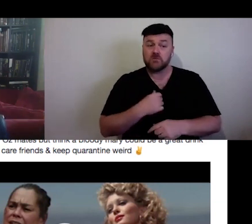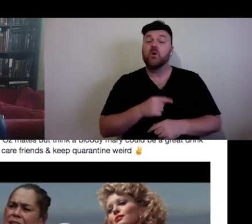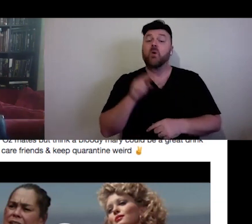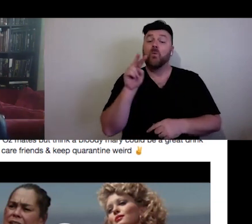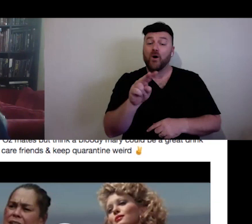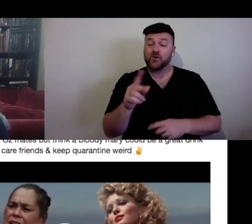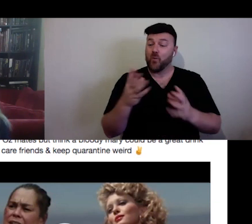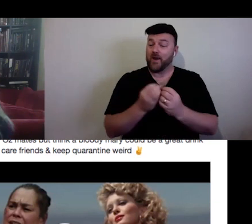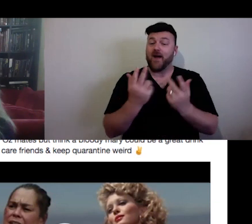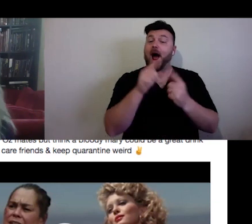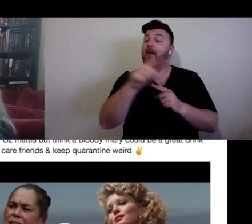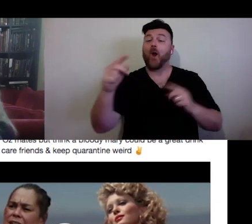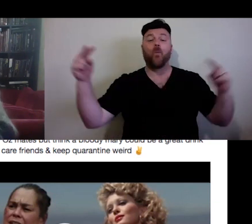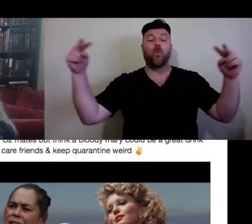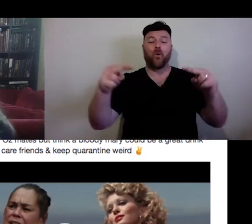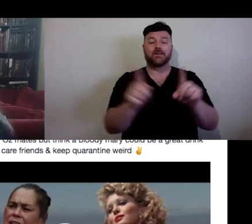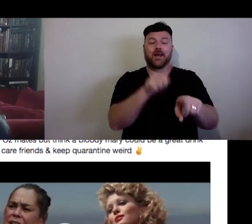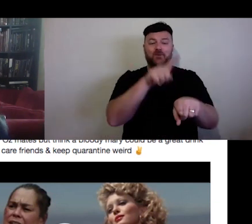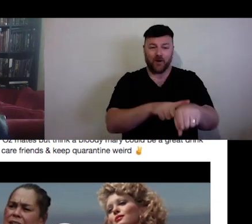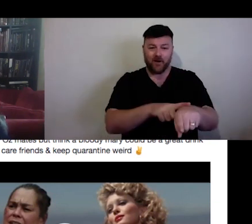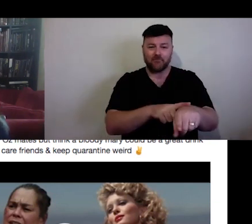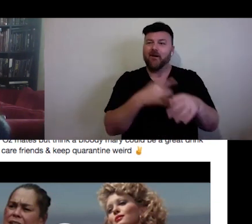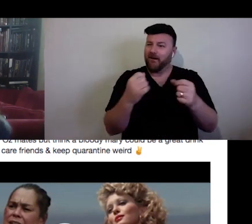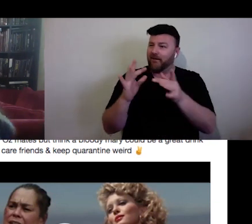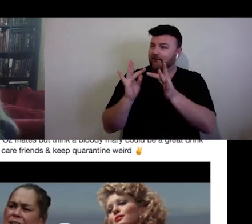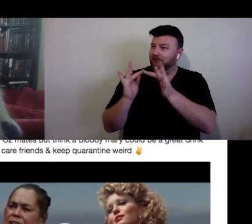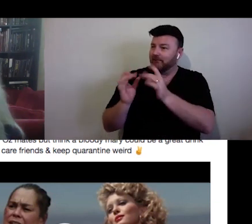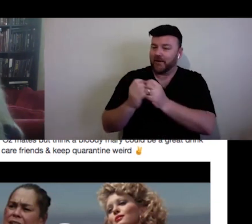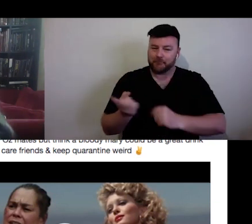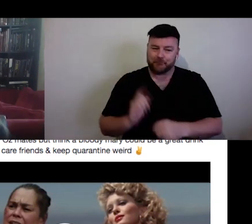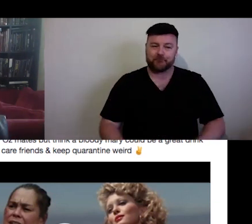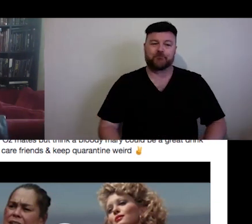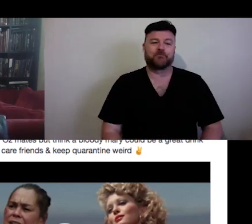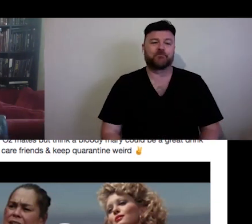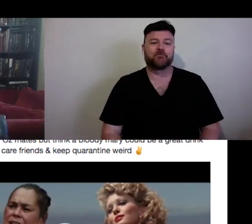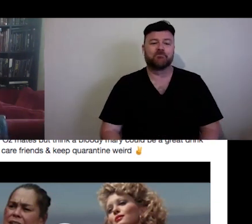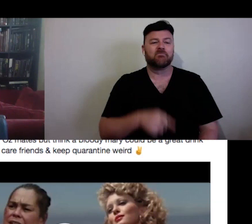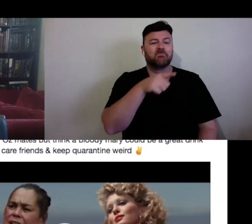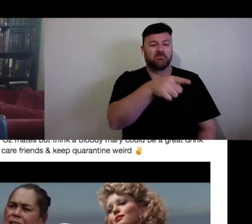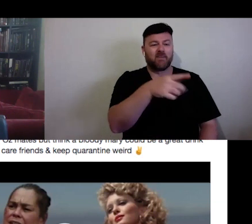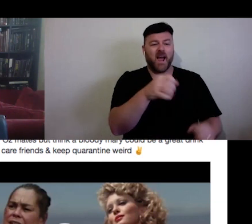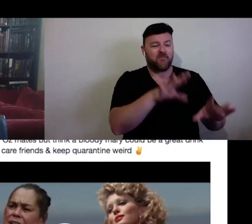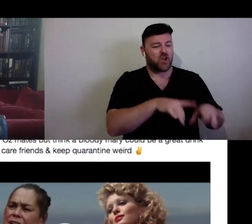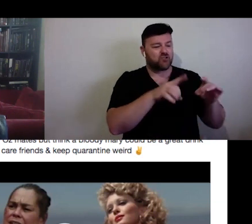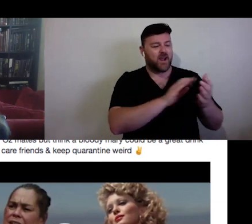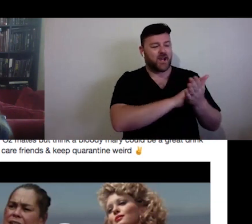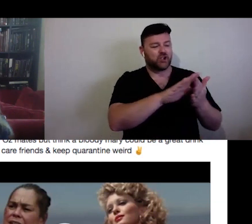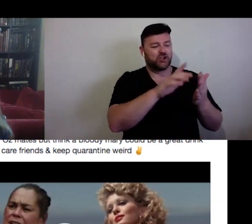So, an example here is the Australian Chamber Orchestra, who have started home casts where they are sharing